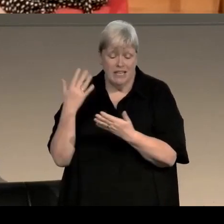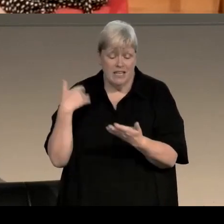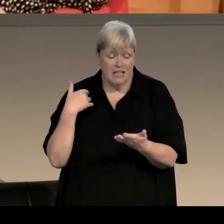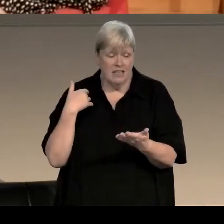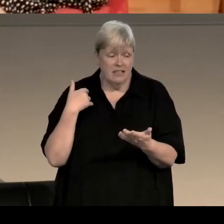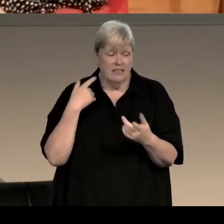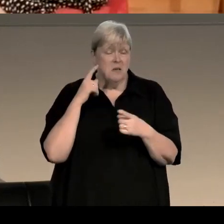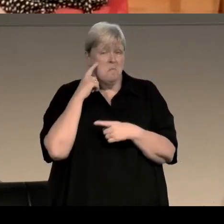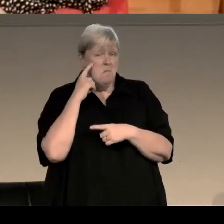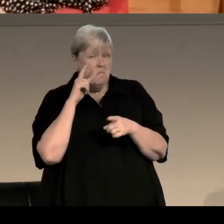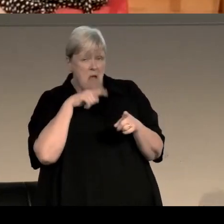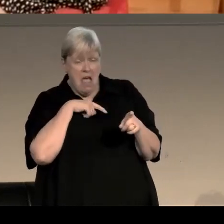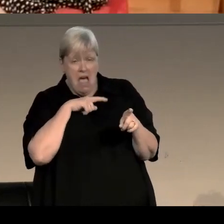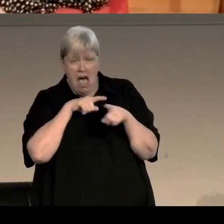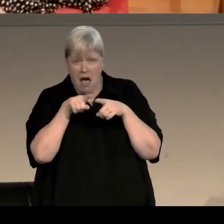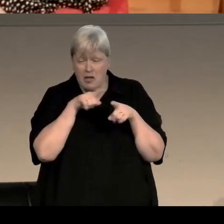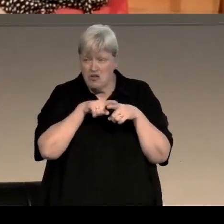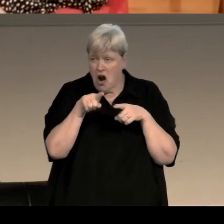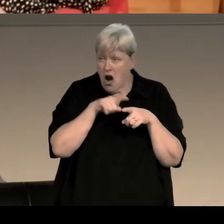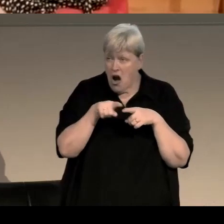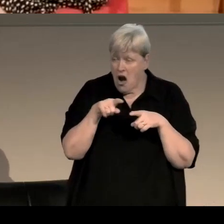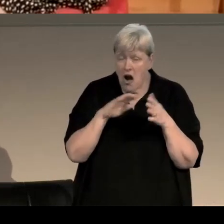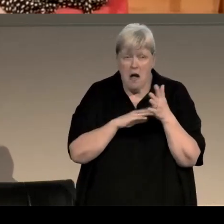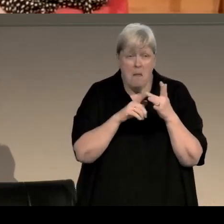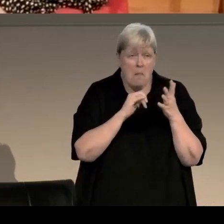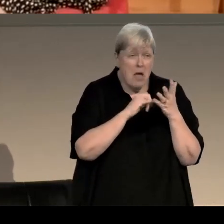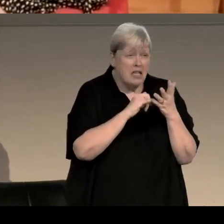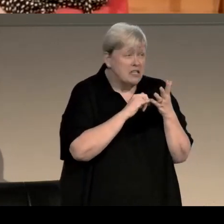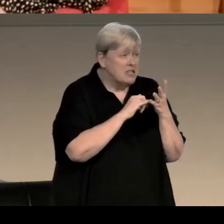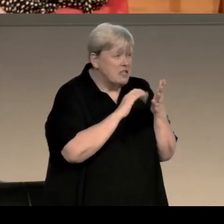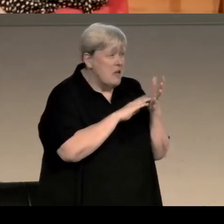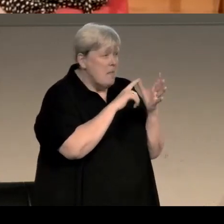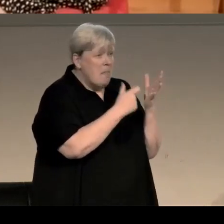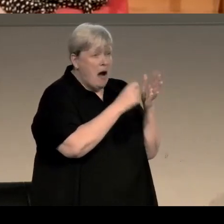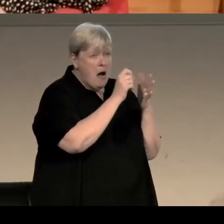detectives, I think that the idea of a Miss Marple or a Hercule Poirot in the 21st century